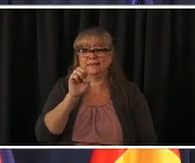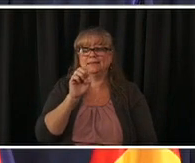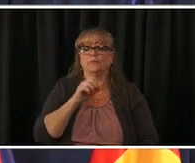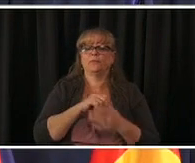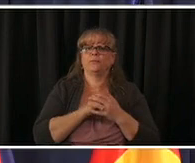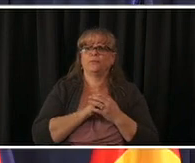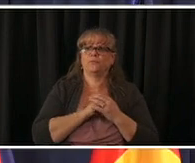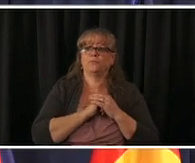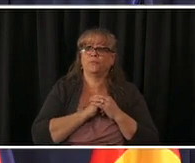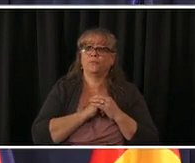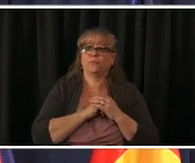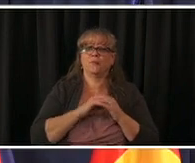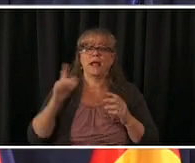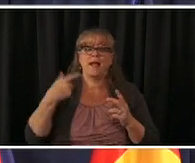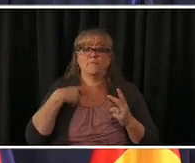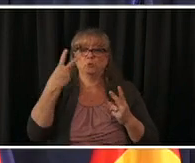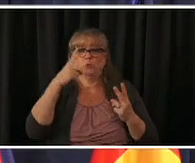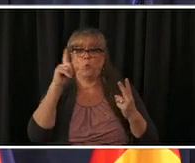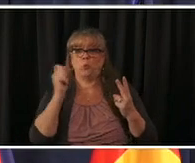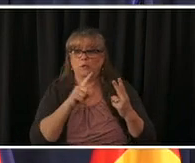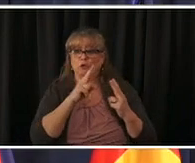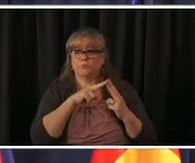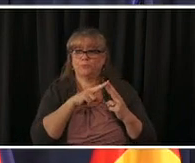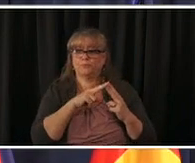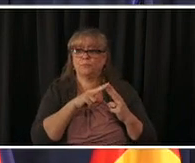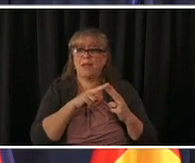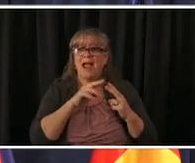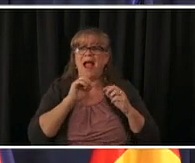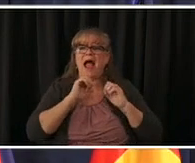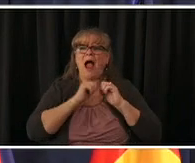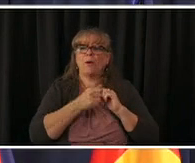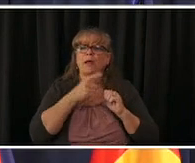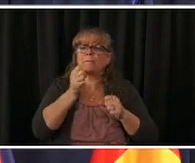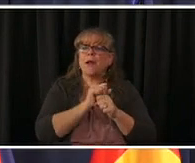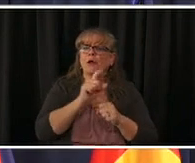to ensure that folks who are in phase 1v4 and 1v3 are going to get vaccinated for the general